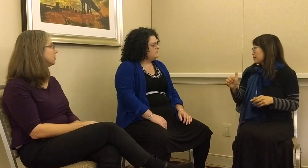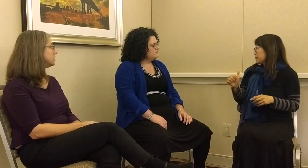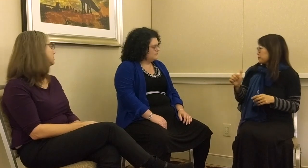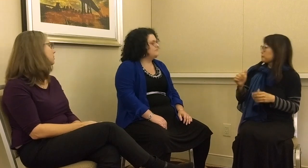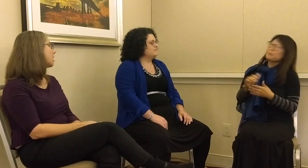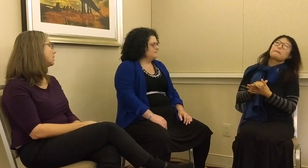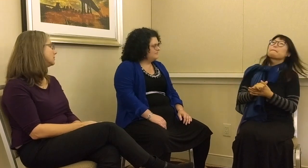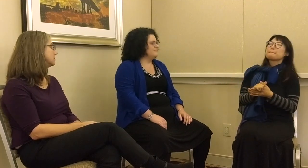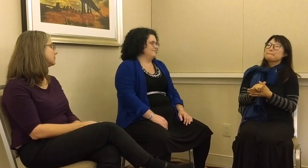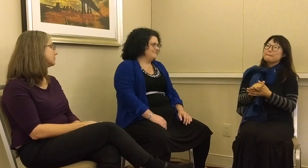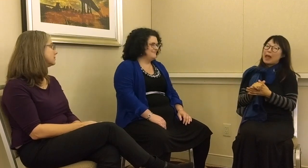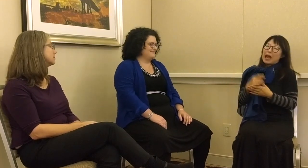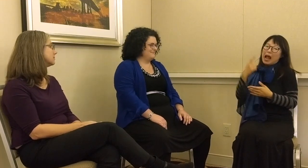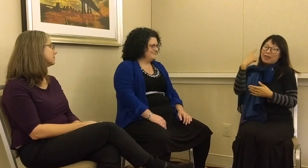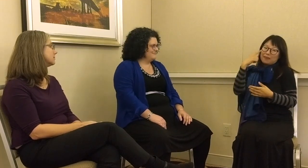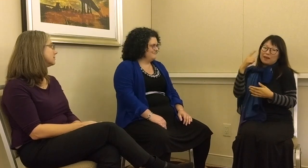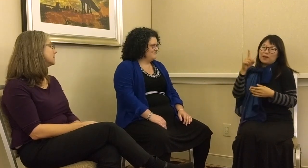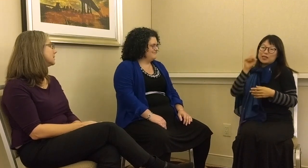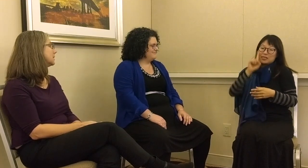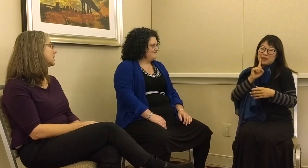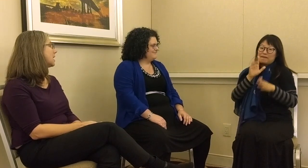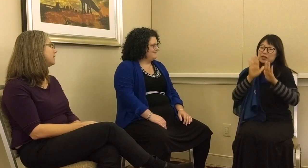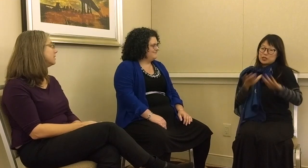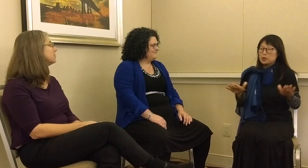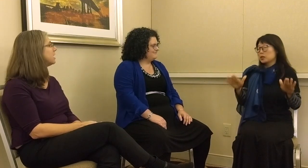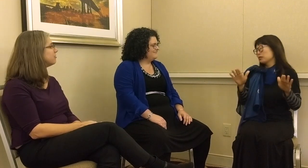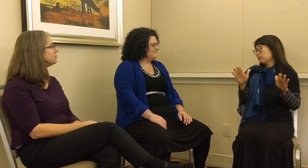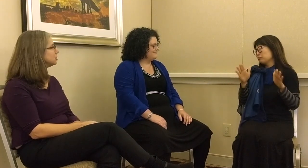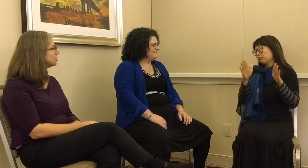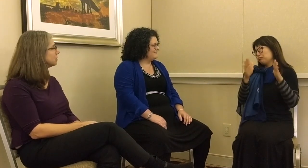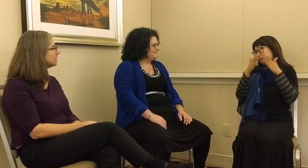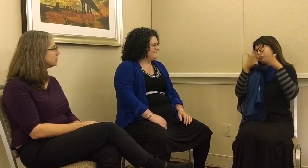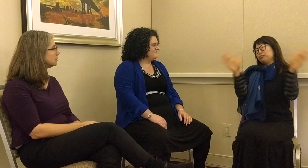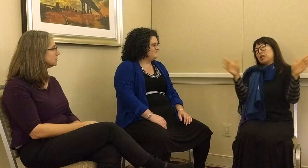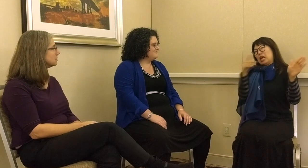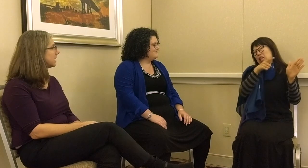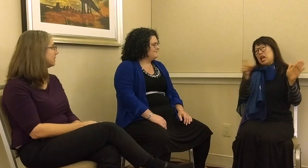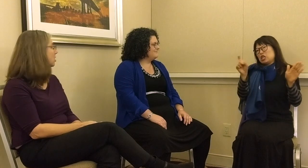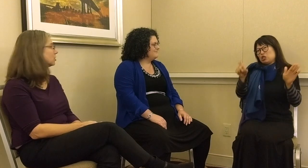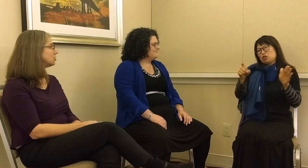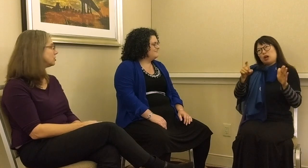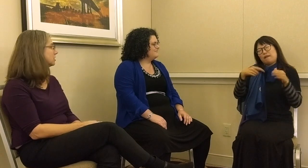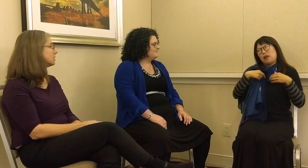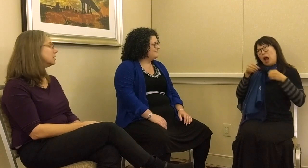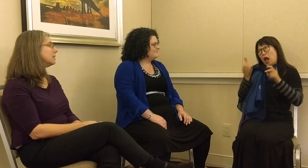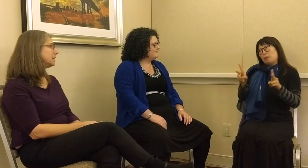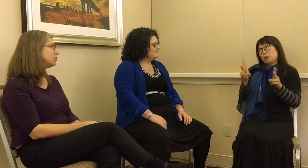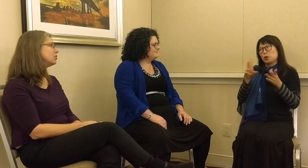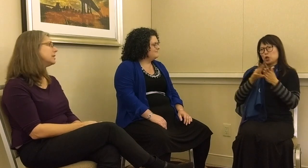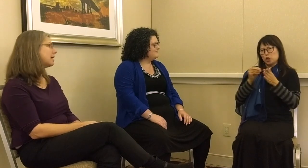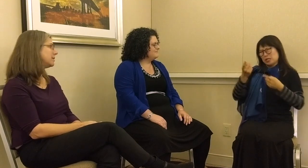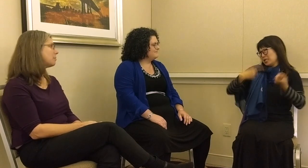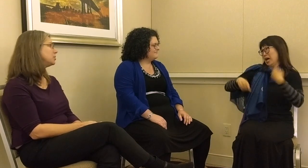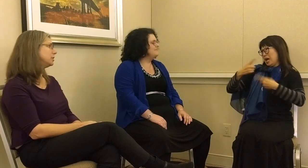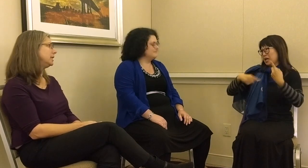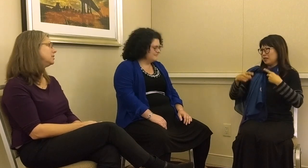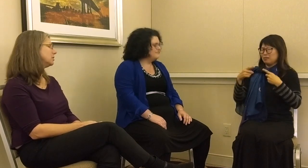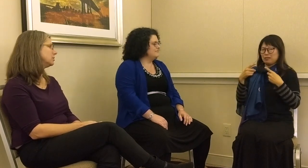use it or not. I think for deaf children at large, they should have the opportunity to